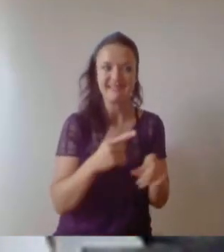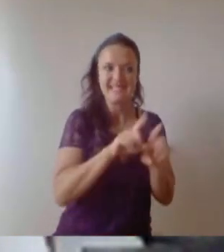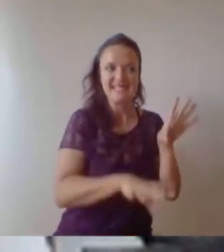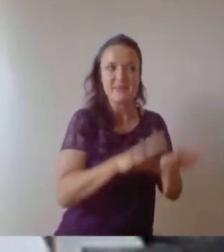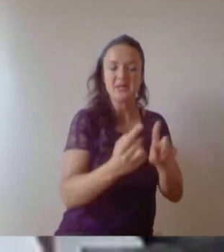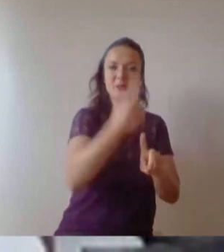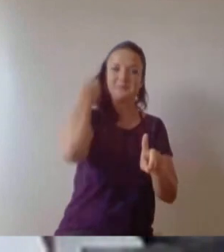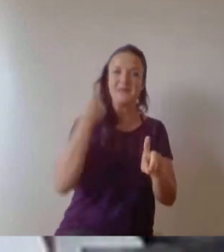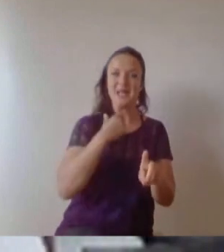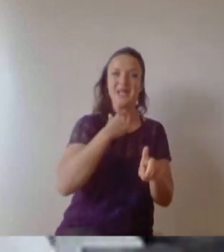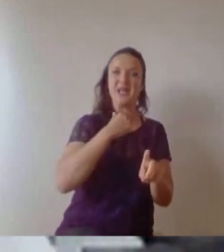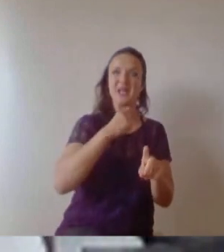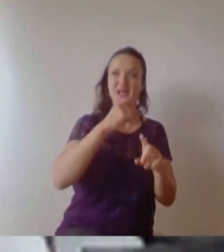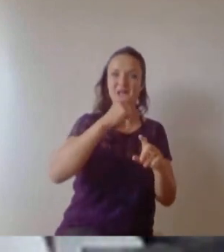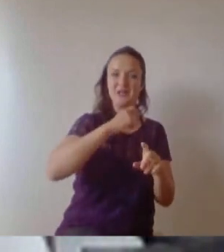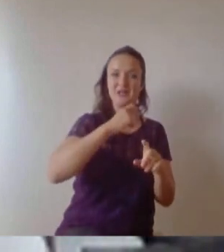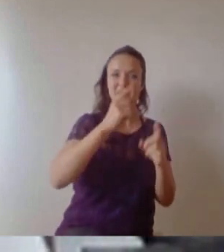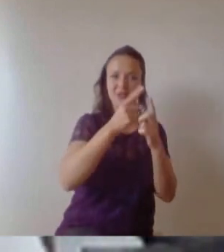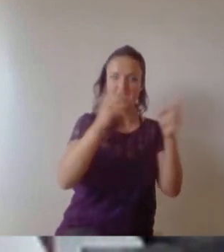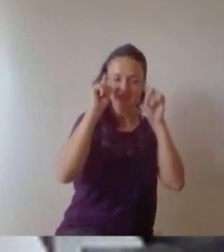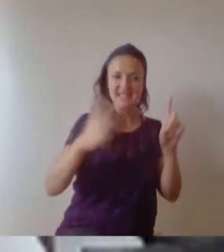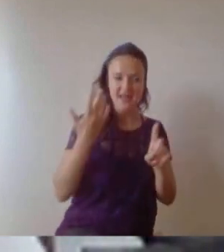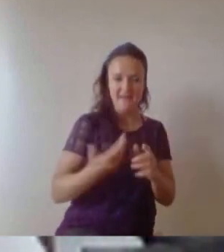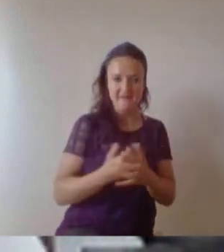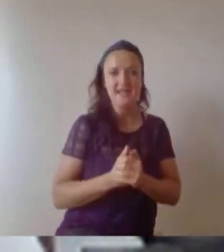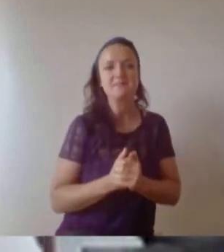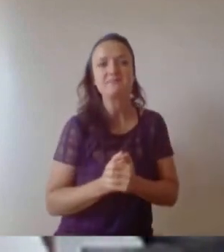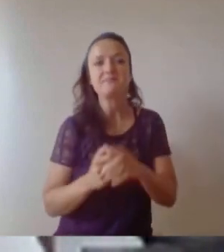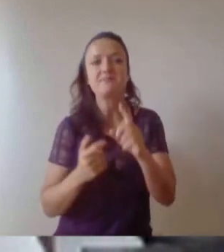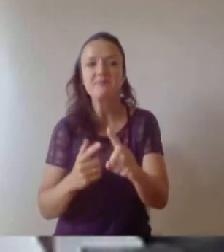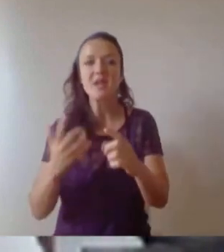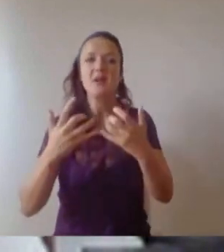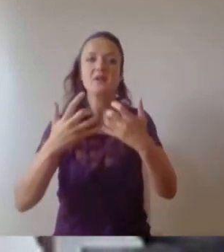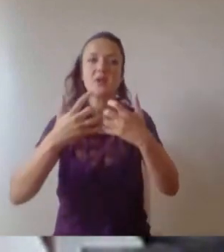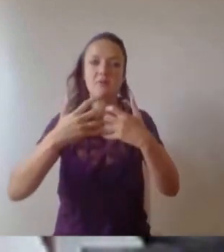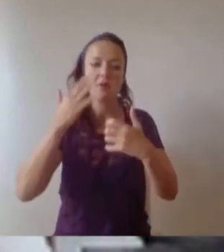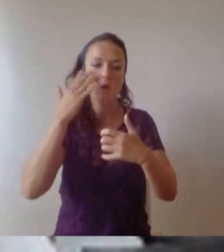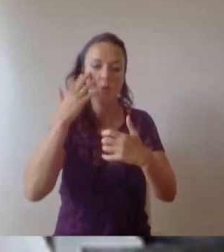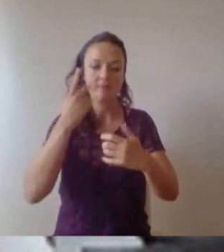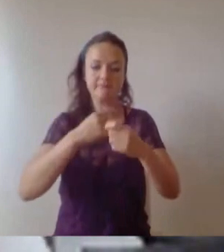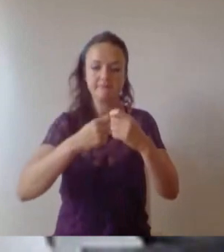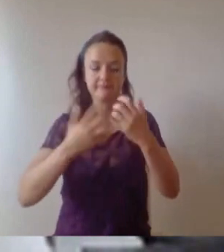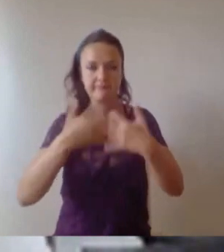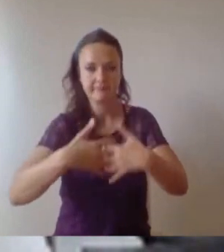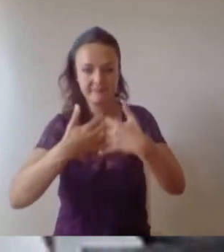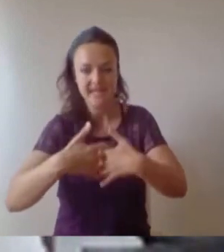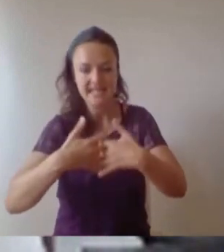Being a tech entrepreneur is all about this. So you're learning on the job, you're throwing yourself into the abyss and you're accepting failure on an